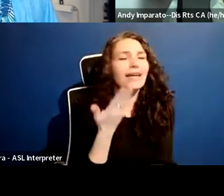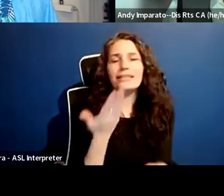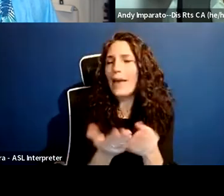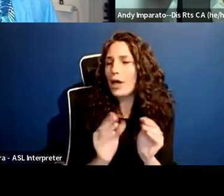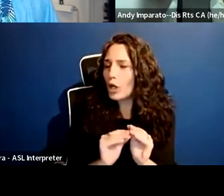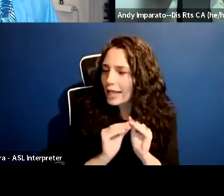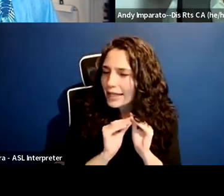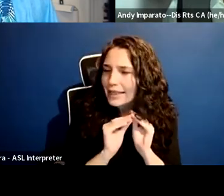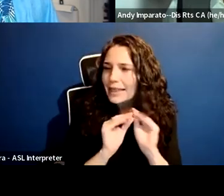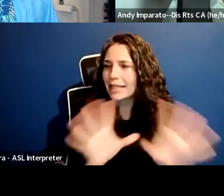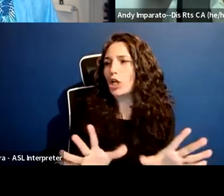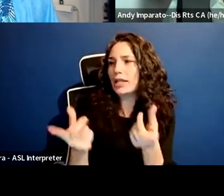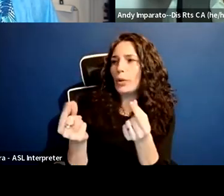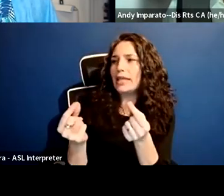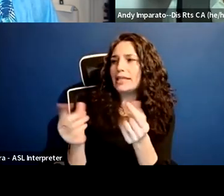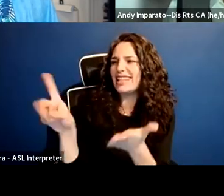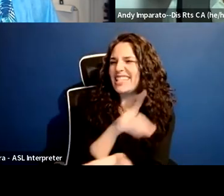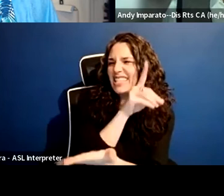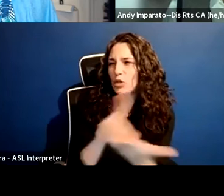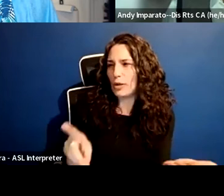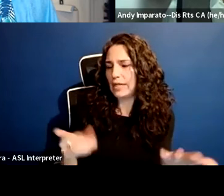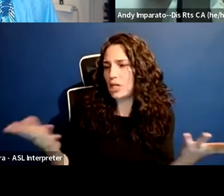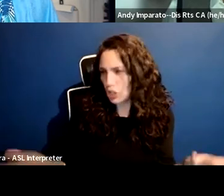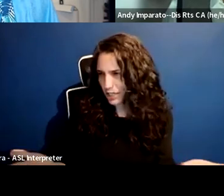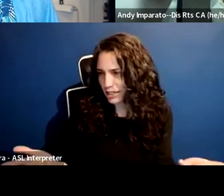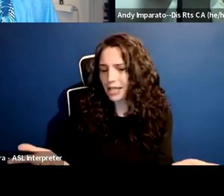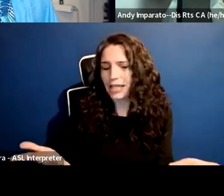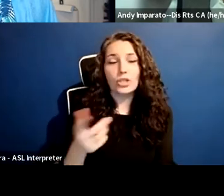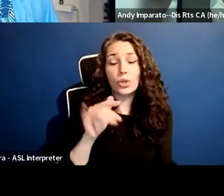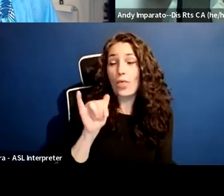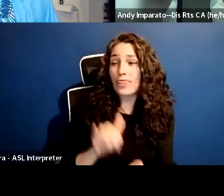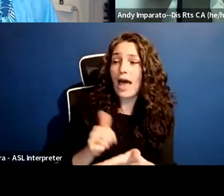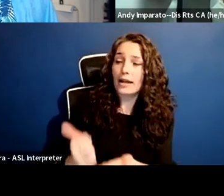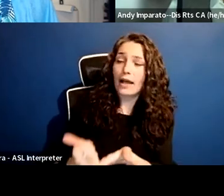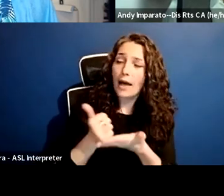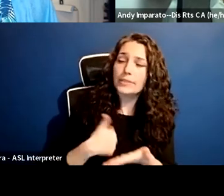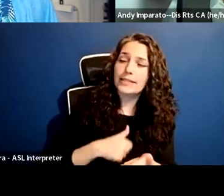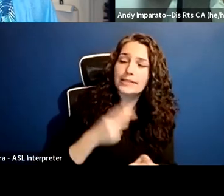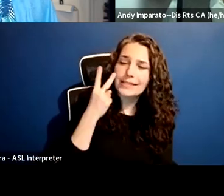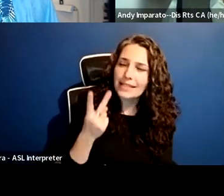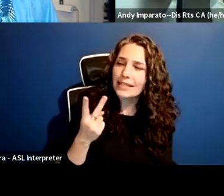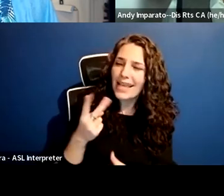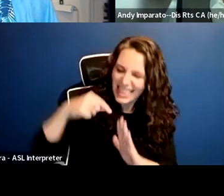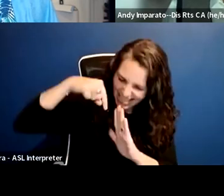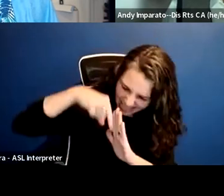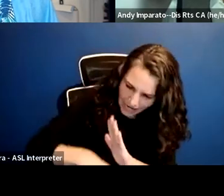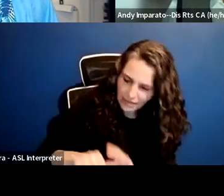I think really enables us to see the depth of ableism that exists.